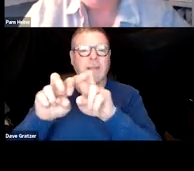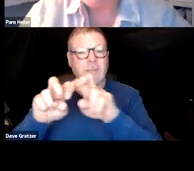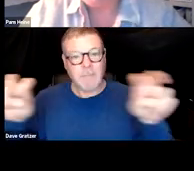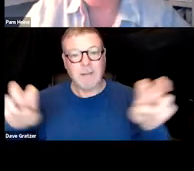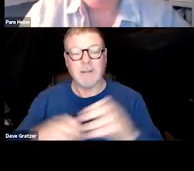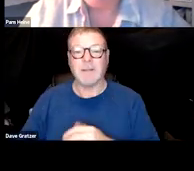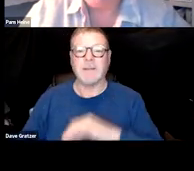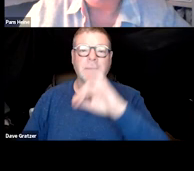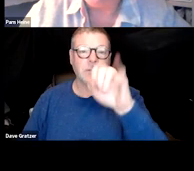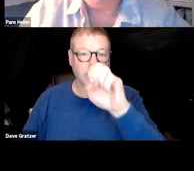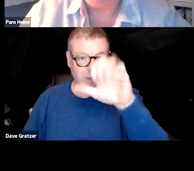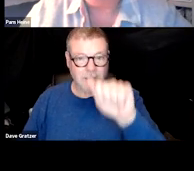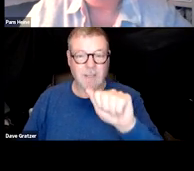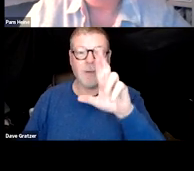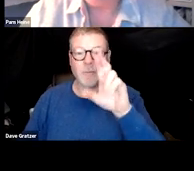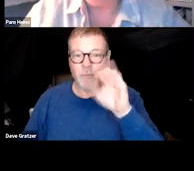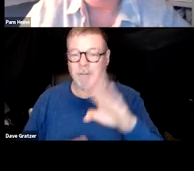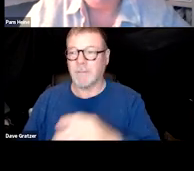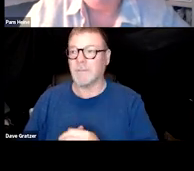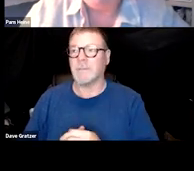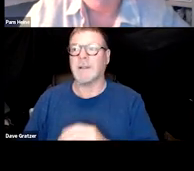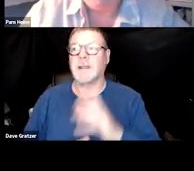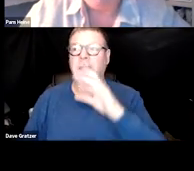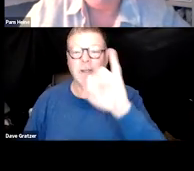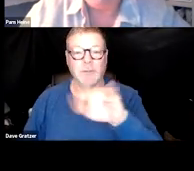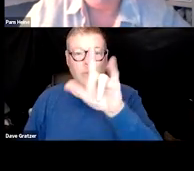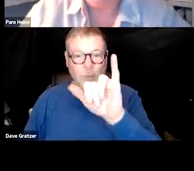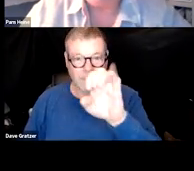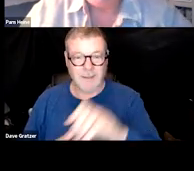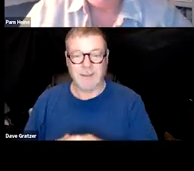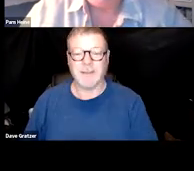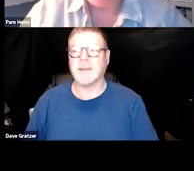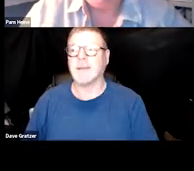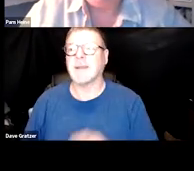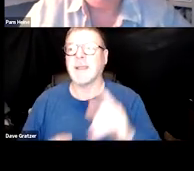Jessica and Rob who had to leave. Of course Julie from DDS and,